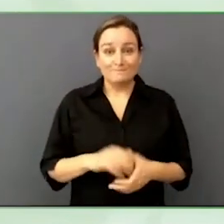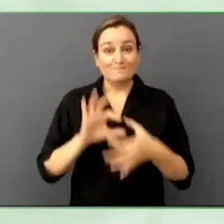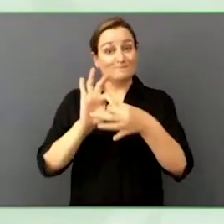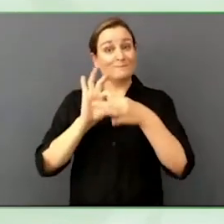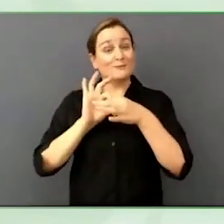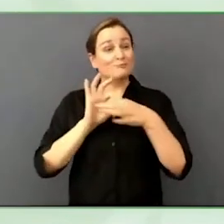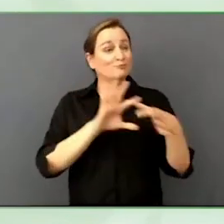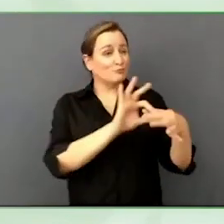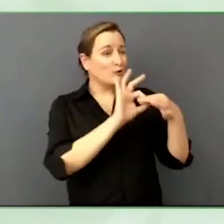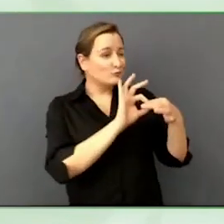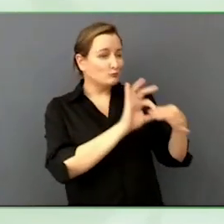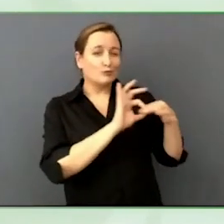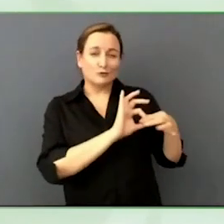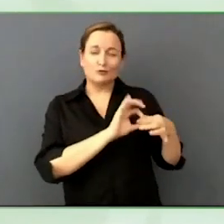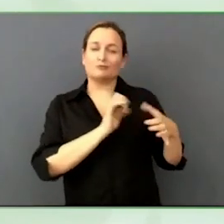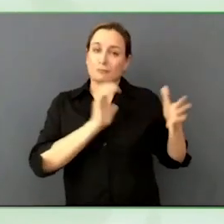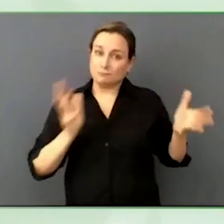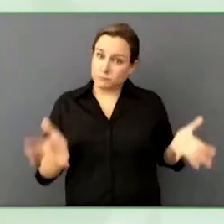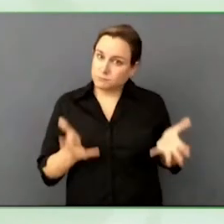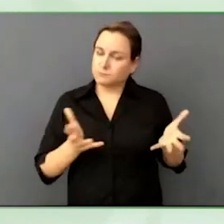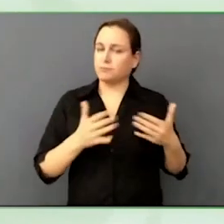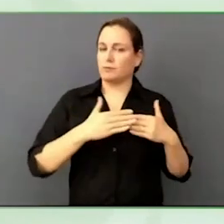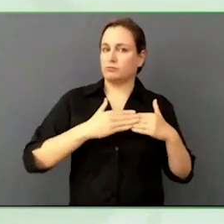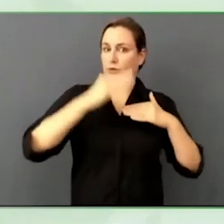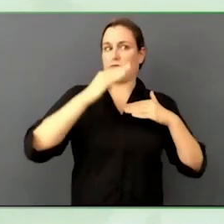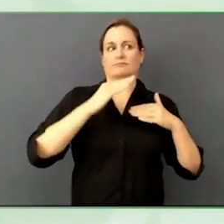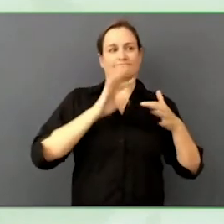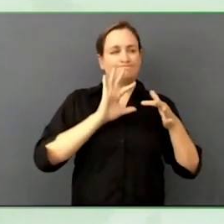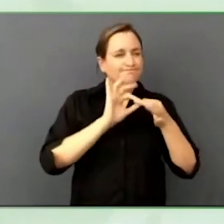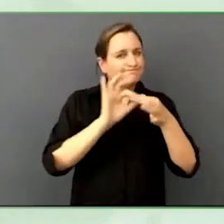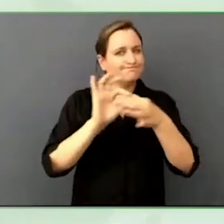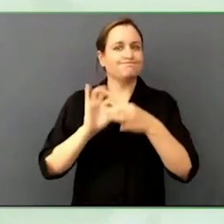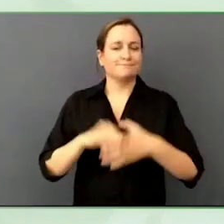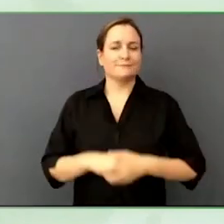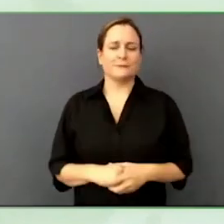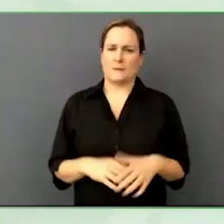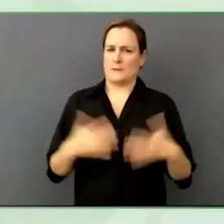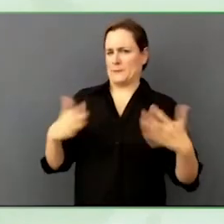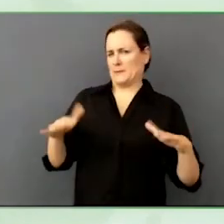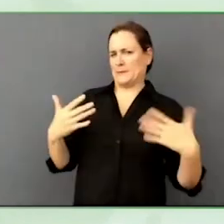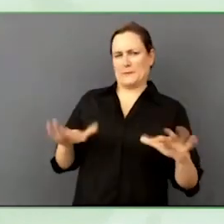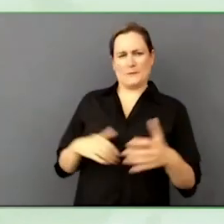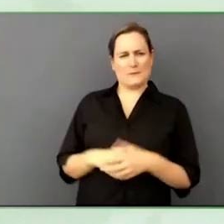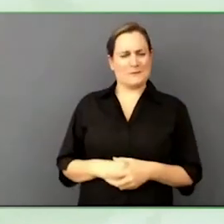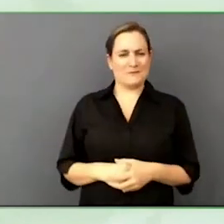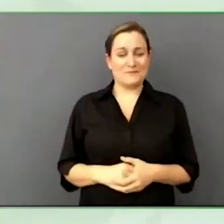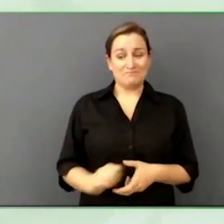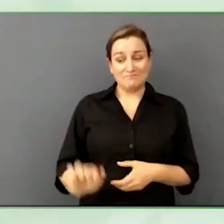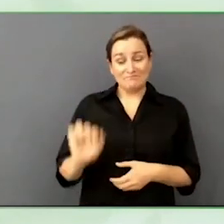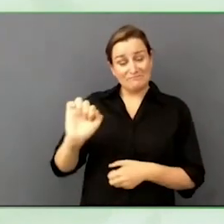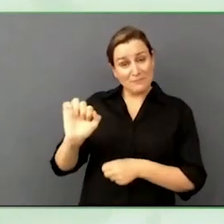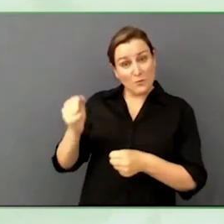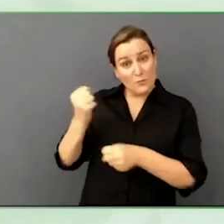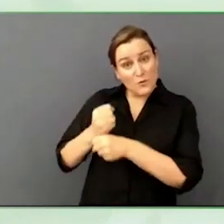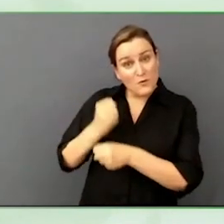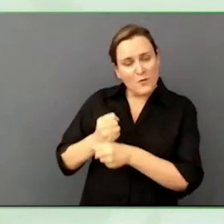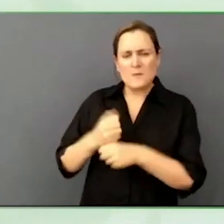You are doing great work and we have 60 seconds left, give us a hint, what is next?